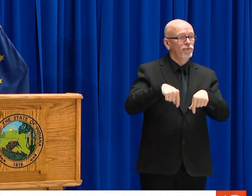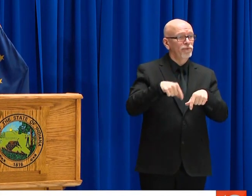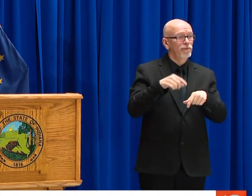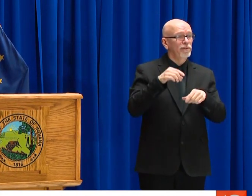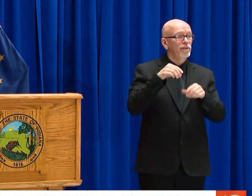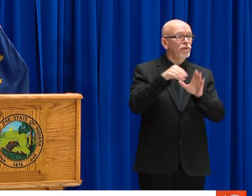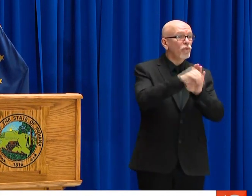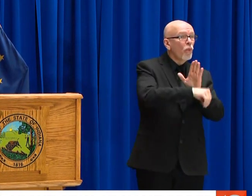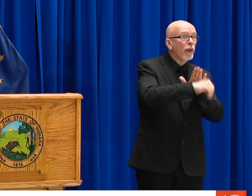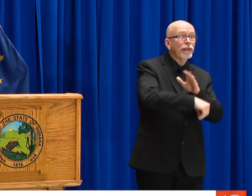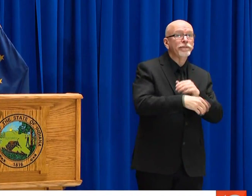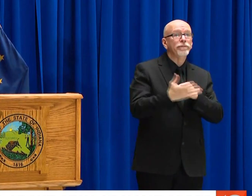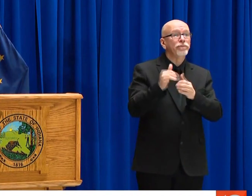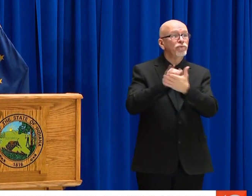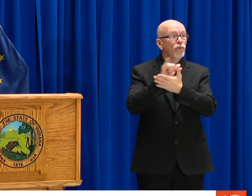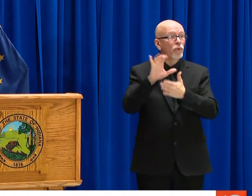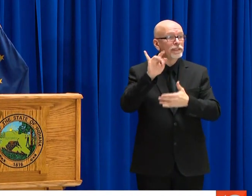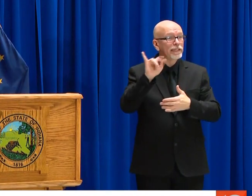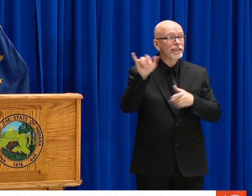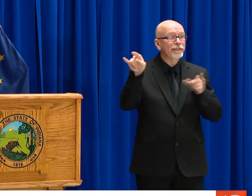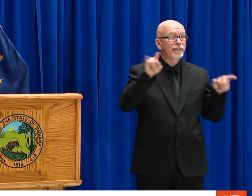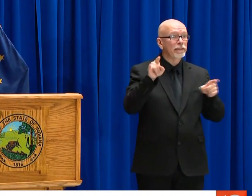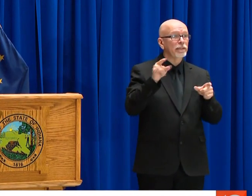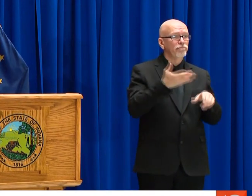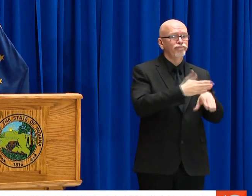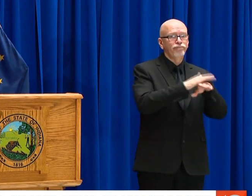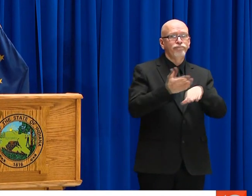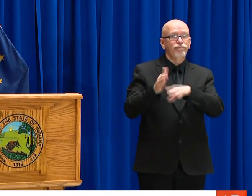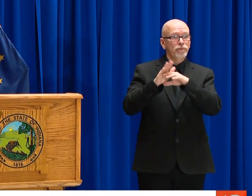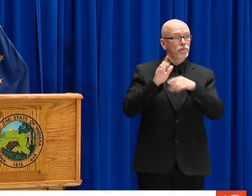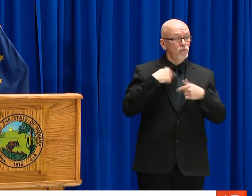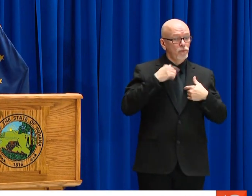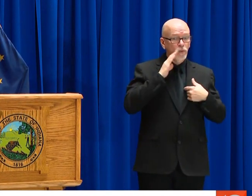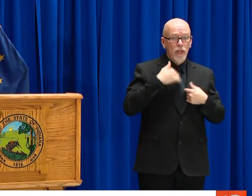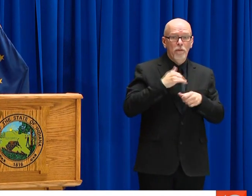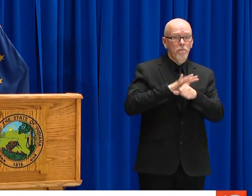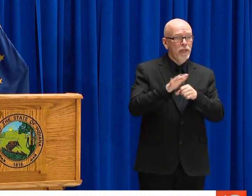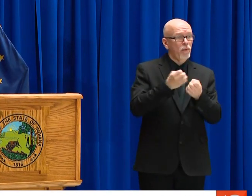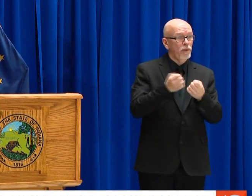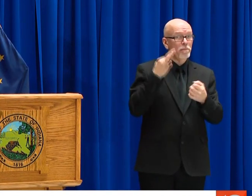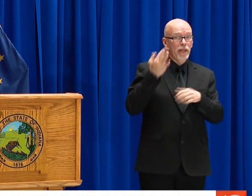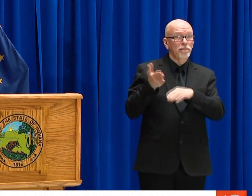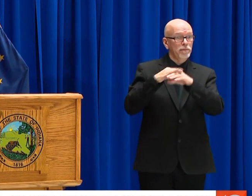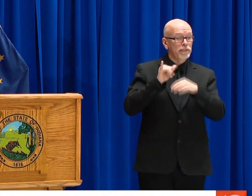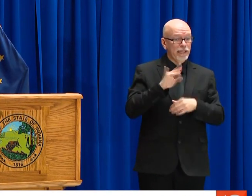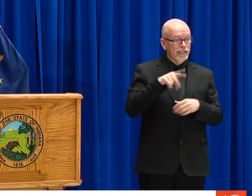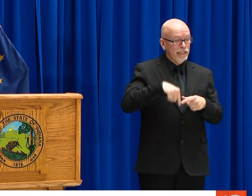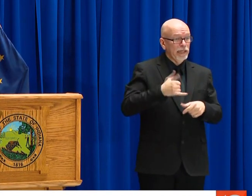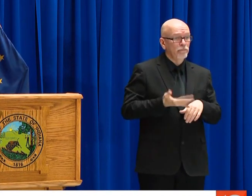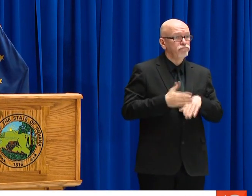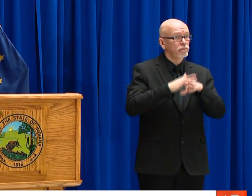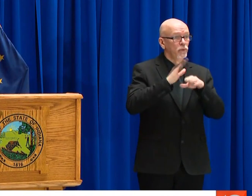THE PROTECTIVE EQUIPMENT AND OTHER THINGS FOR HERE IN INDIANA. WITH THE SURGE THAT'S ALREADY BEING SEEN FROM NEW ORLEANS TO